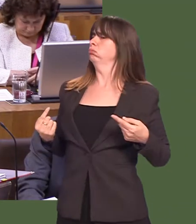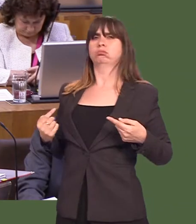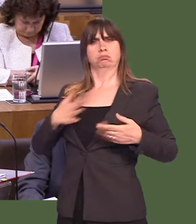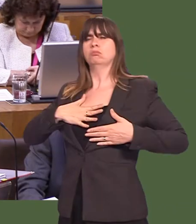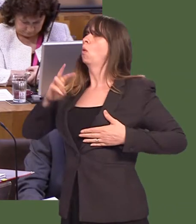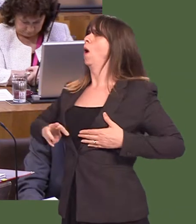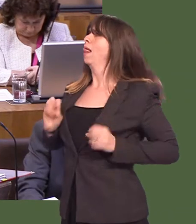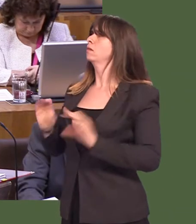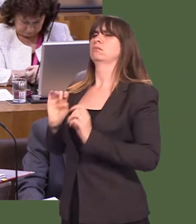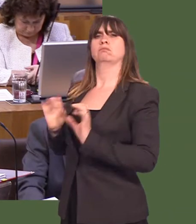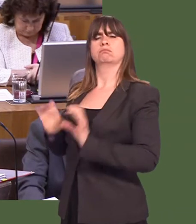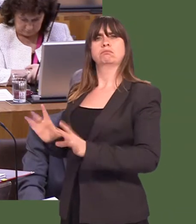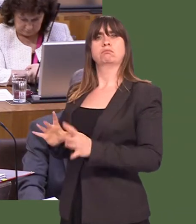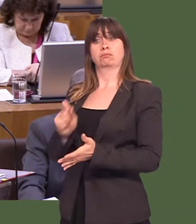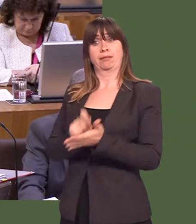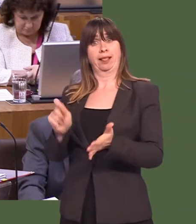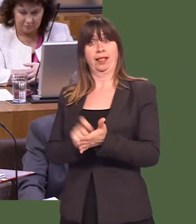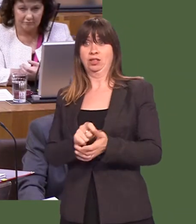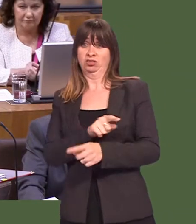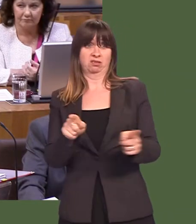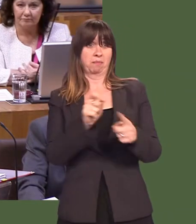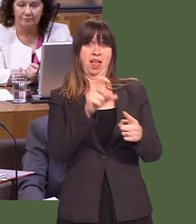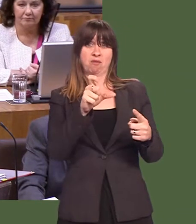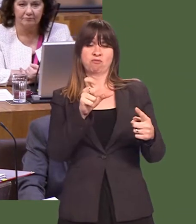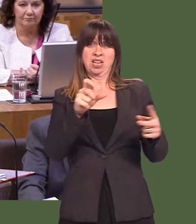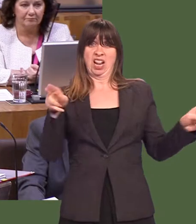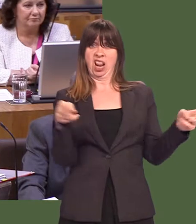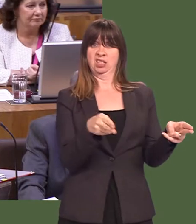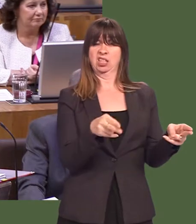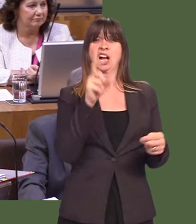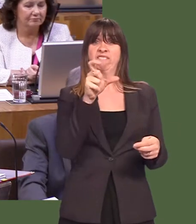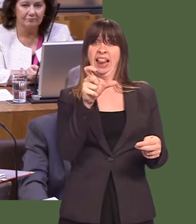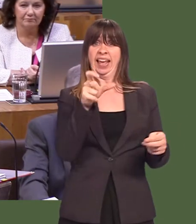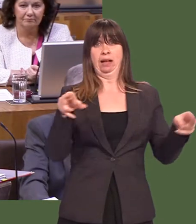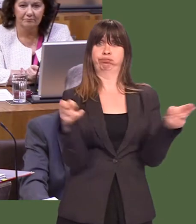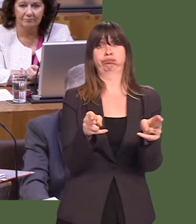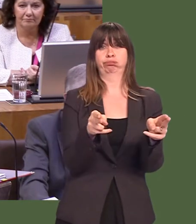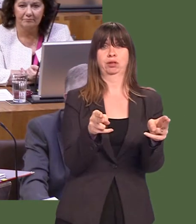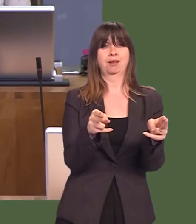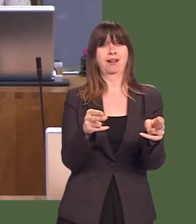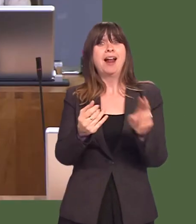We saw Plaid Cymruís results in the local elections: very little by way of advances, backwards in Caerphilly.